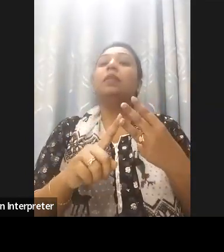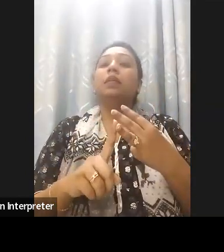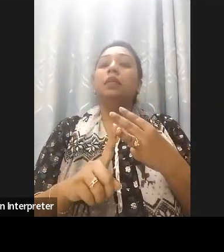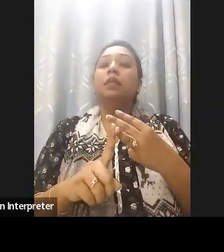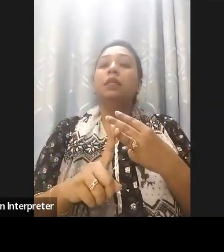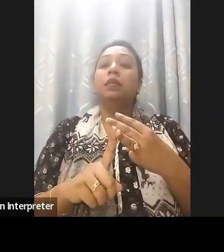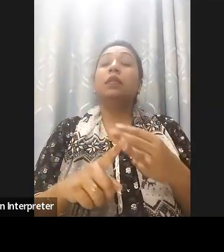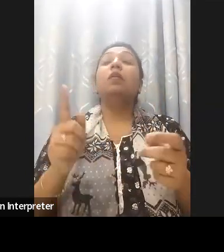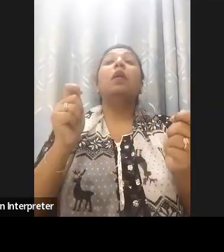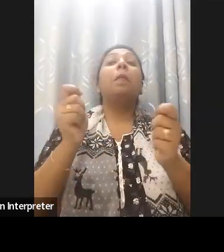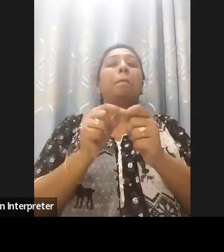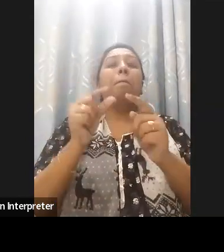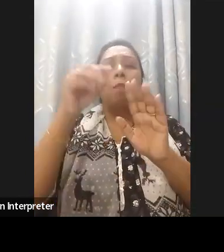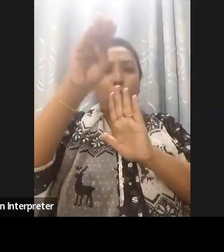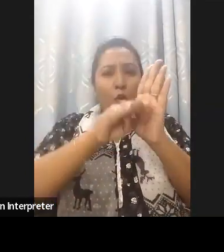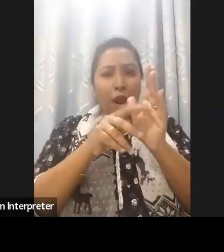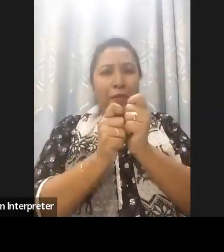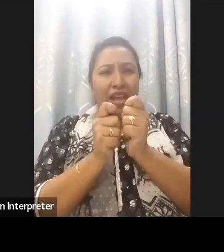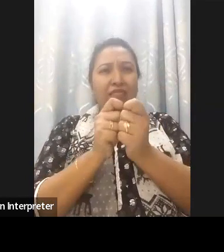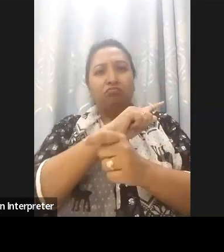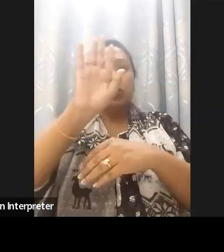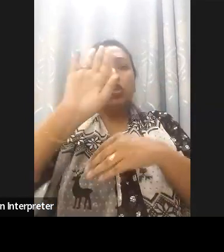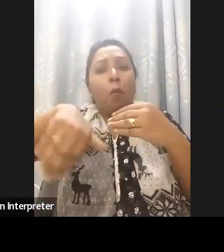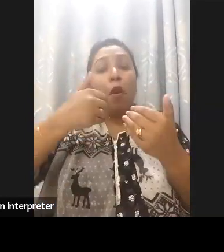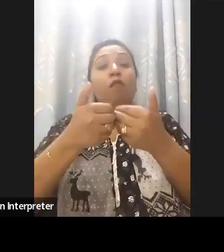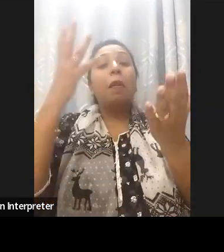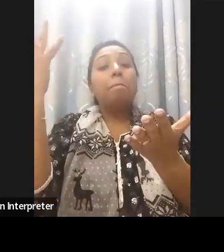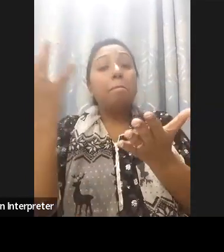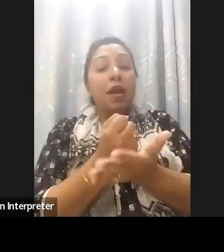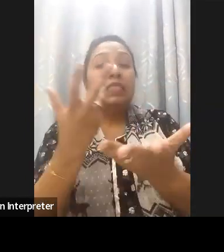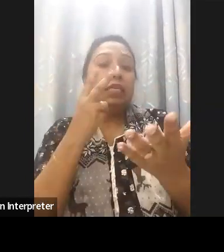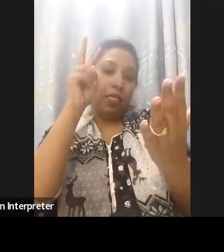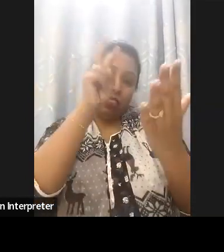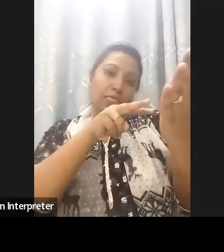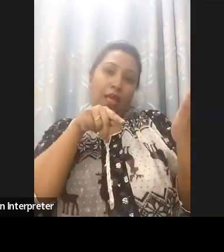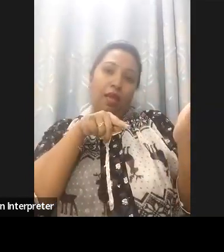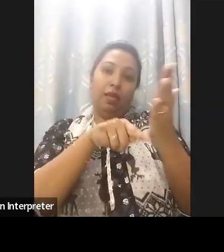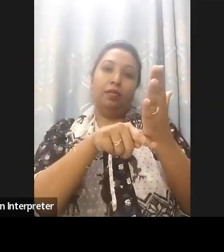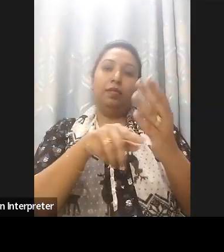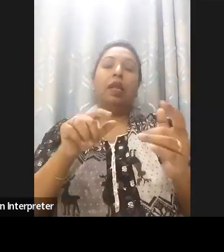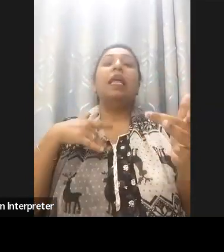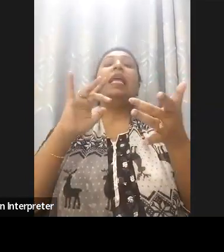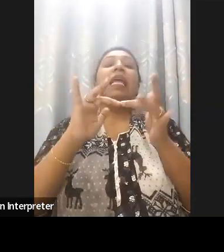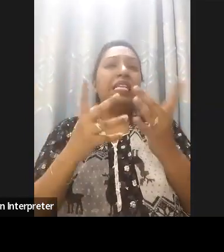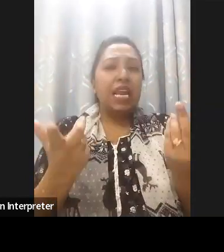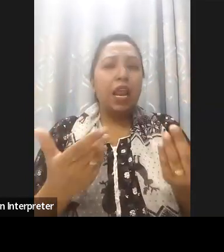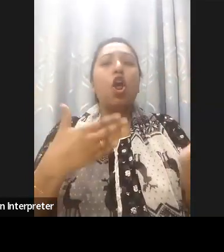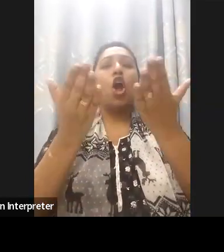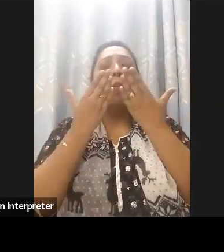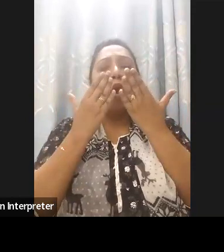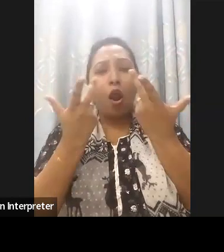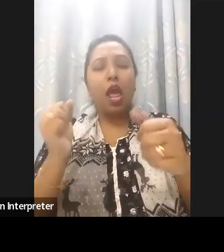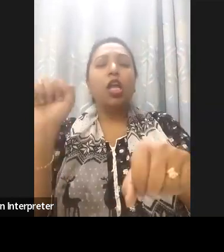of programs, based on a number of variables including internet, education, employment, public